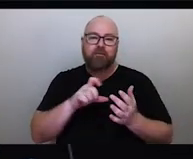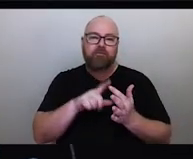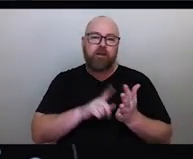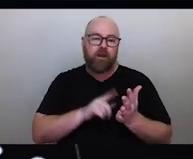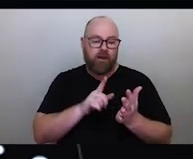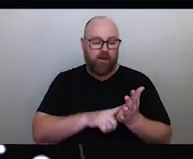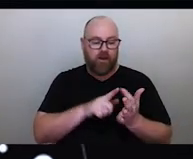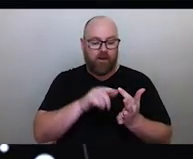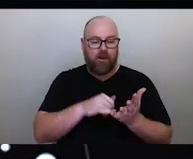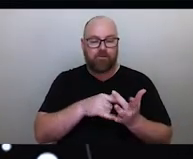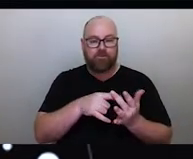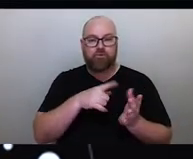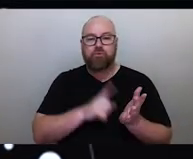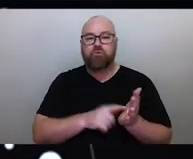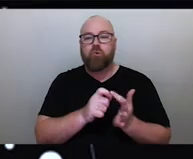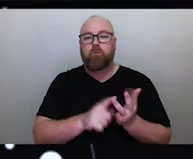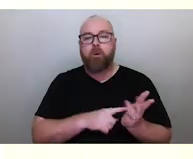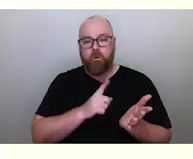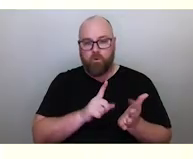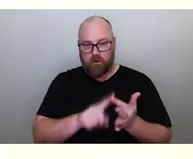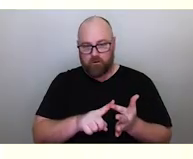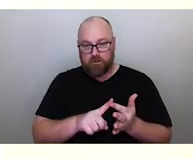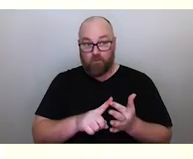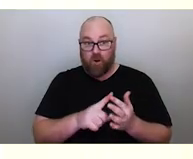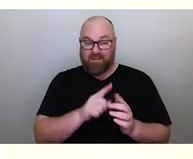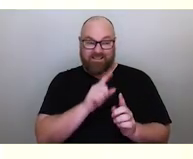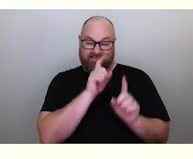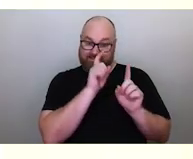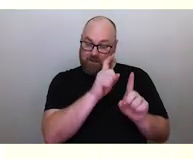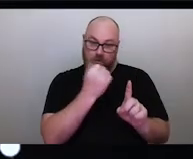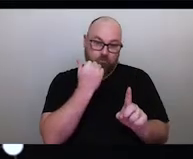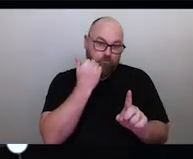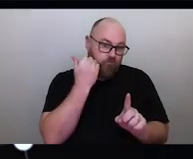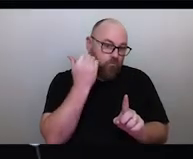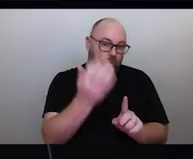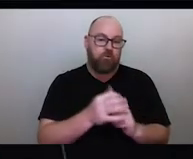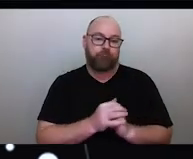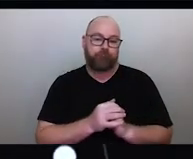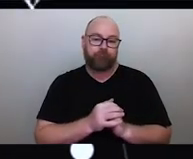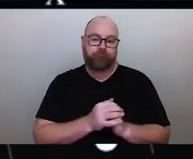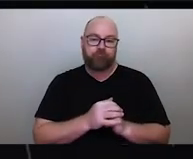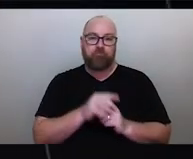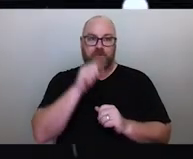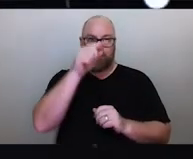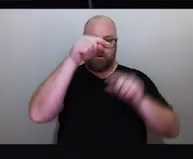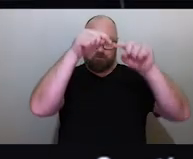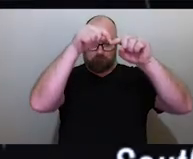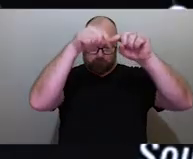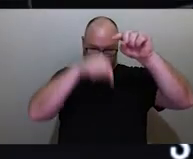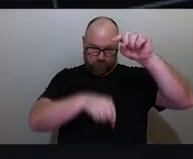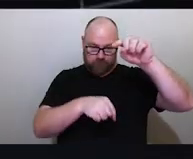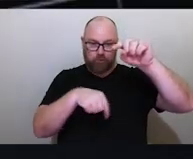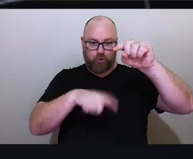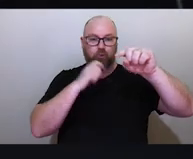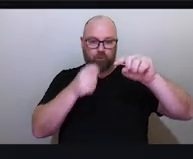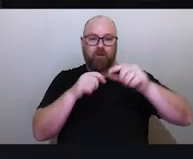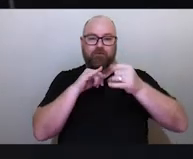is that invisible point in the sky that never moves you simply travel straight down the horizon and you're going south.